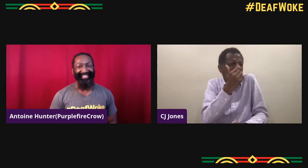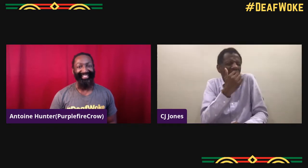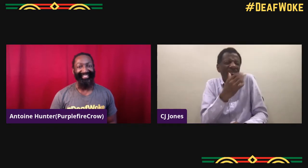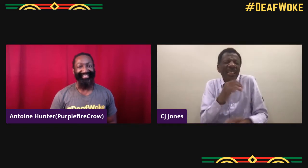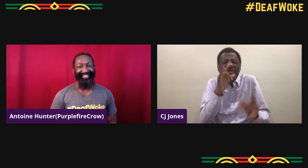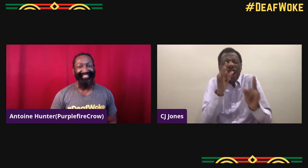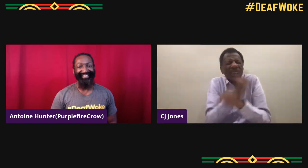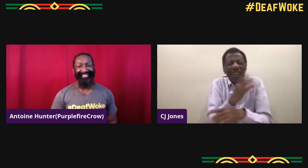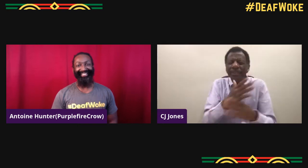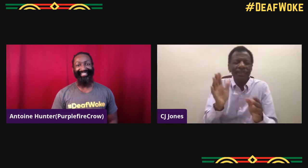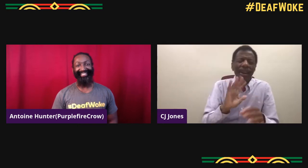one liners,